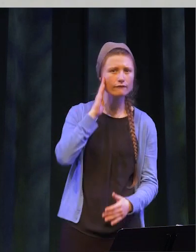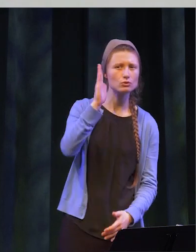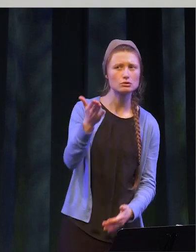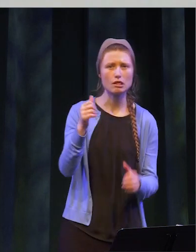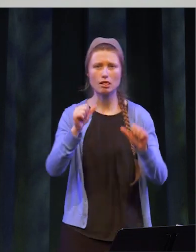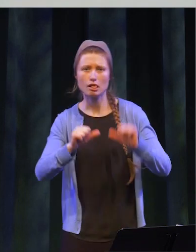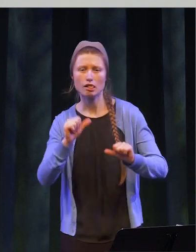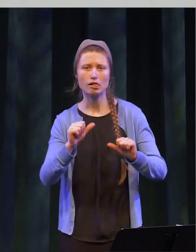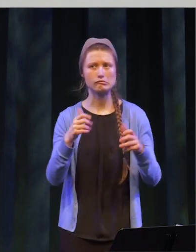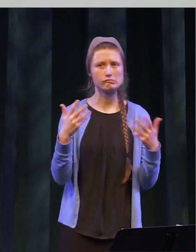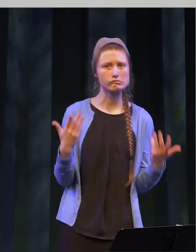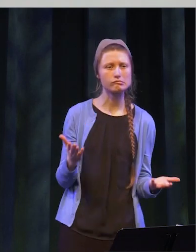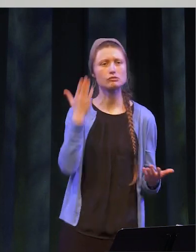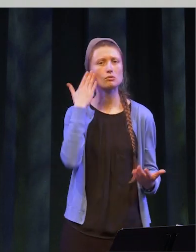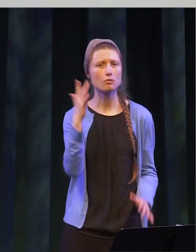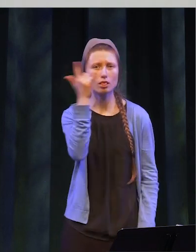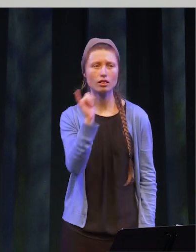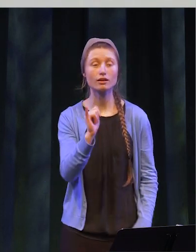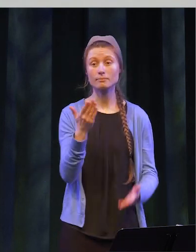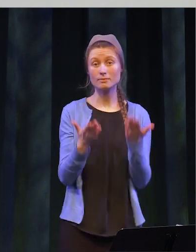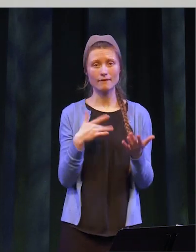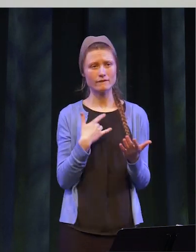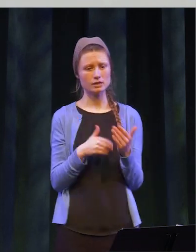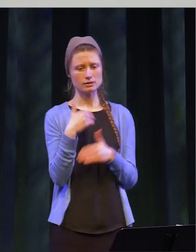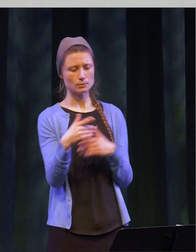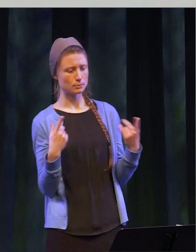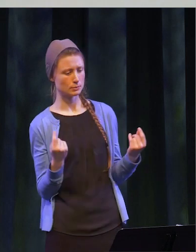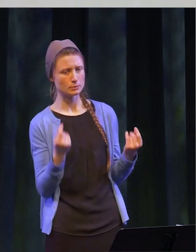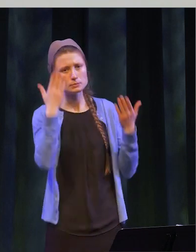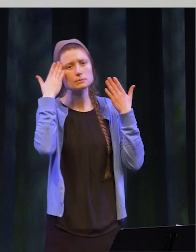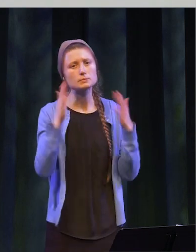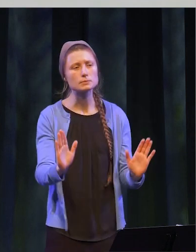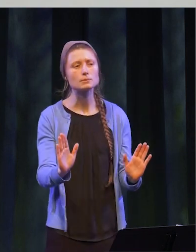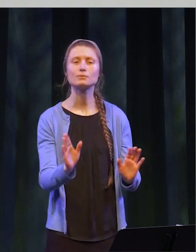uncertain. Many of you may not be sure of what you’re going to do next. But what has